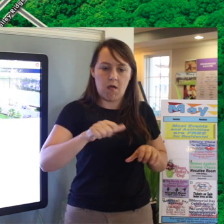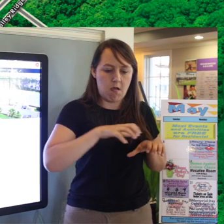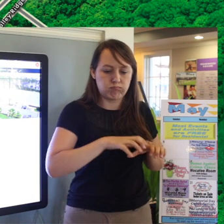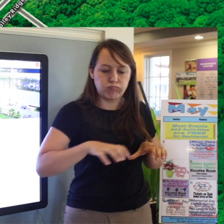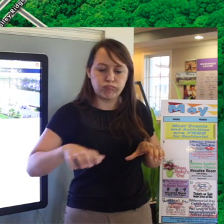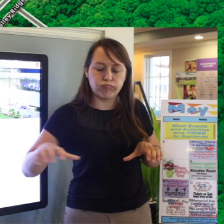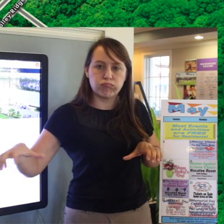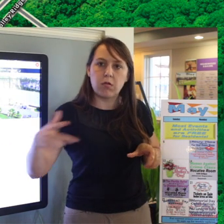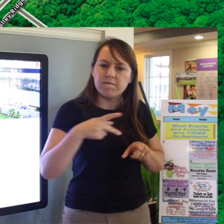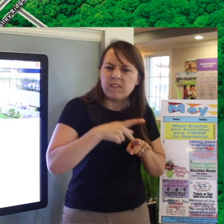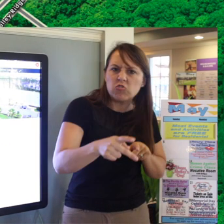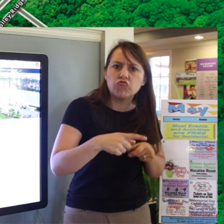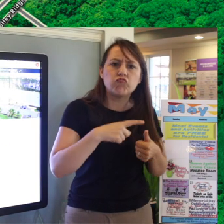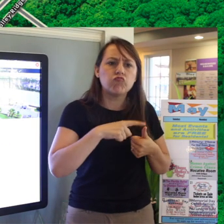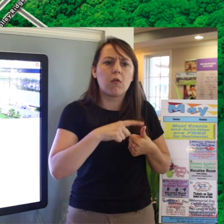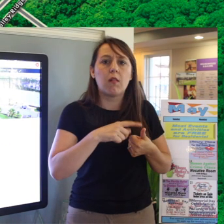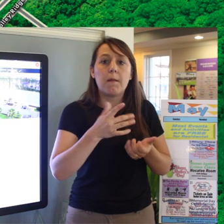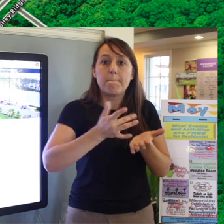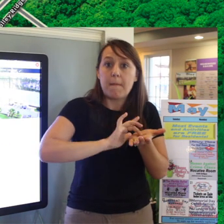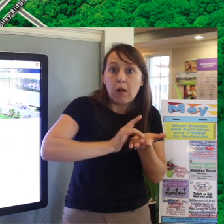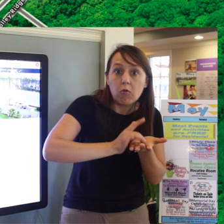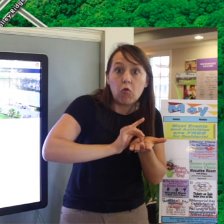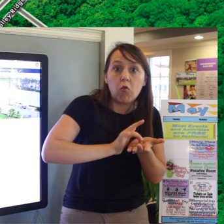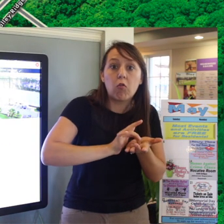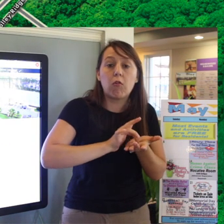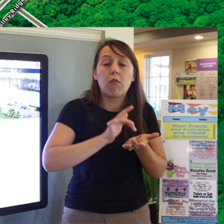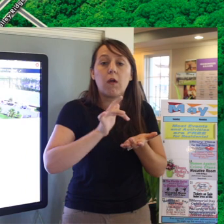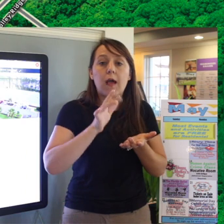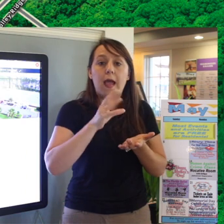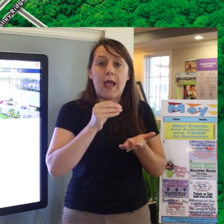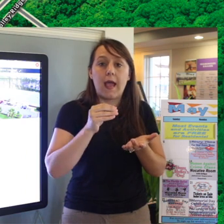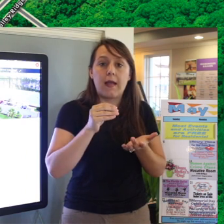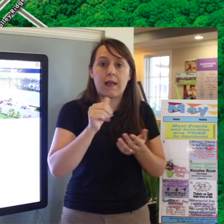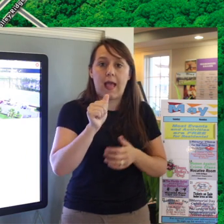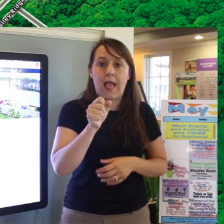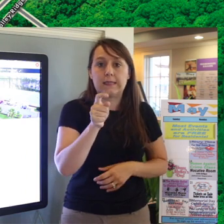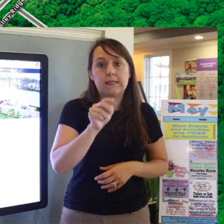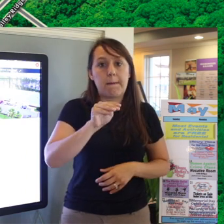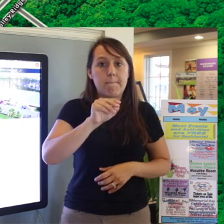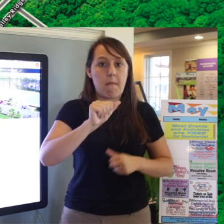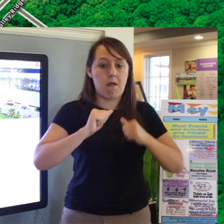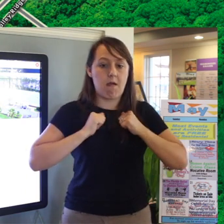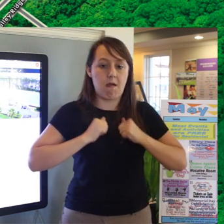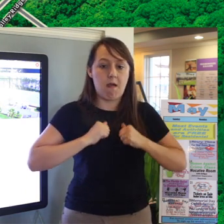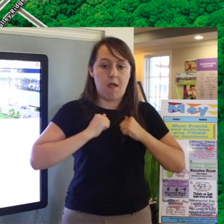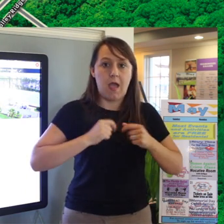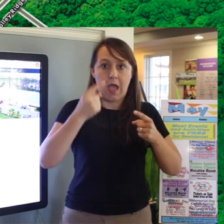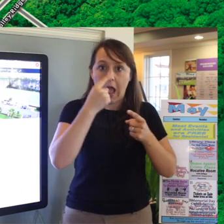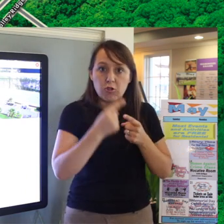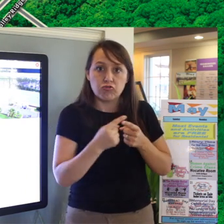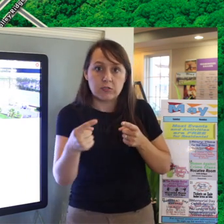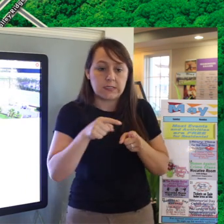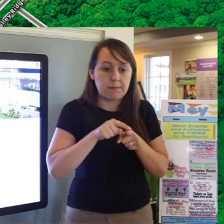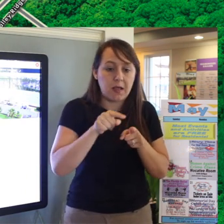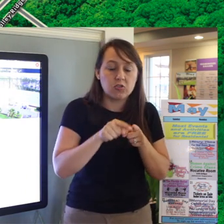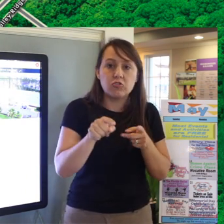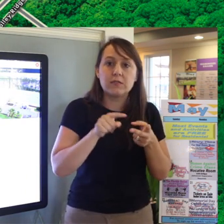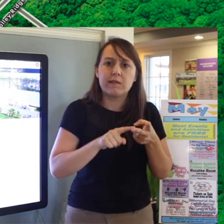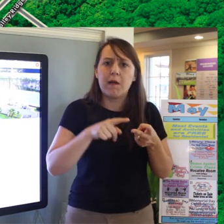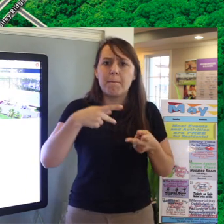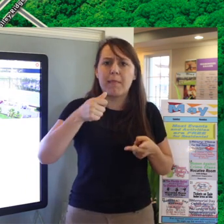such as medical care specialties, an asthma allergist specialist, a plastic surgeon, Brooks Rehab